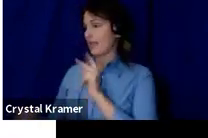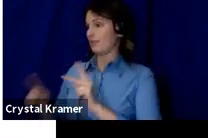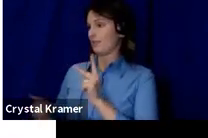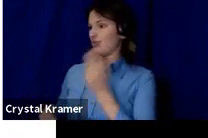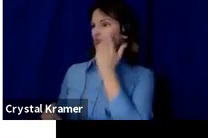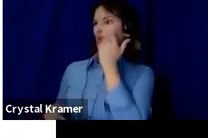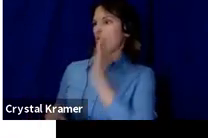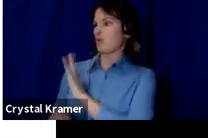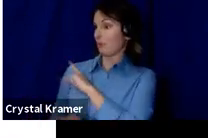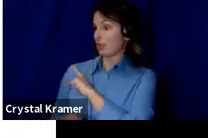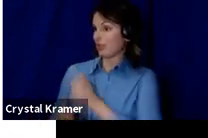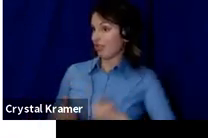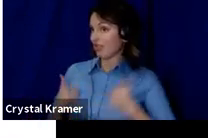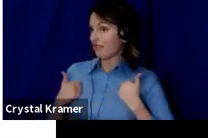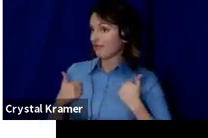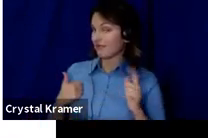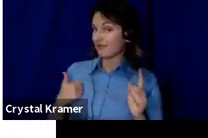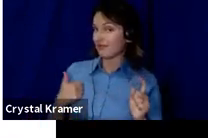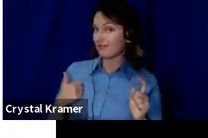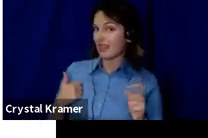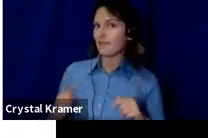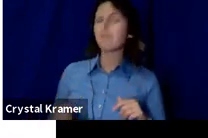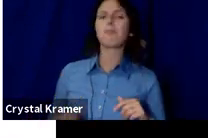Crowdfunding is ideally a digital party.